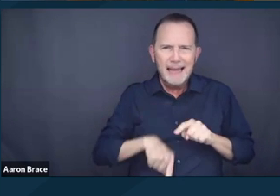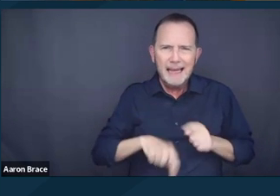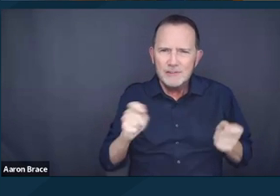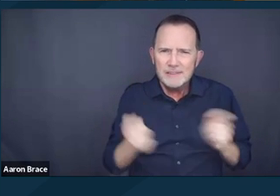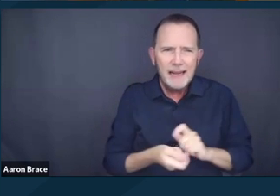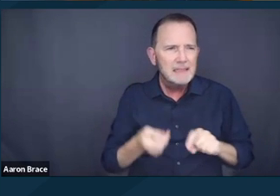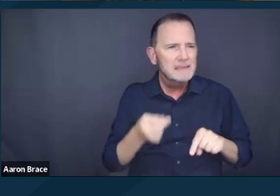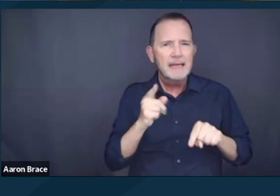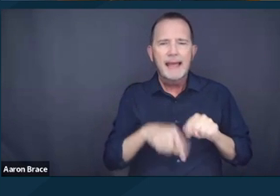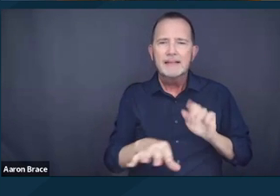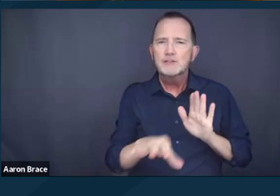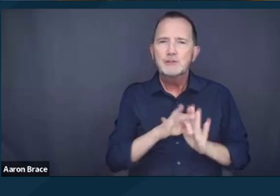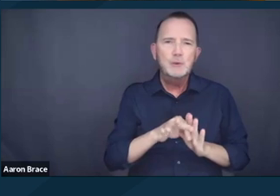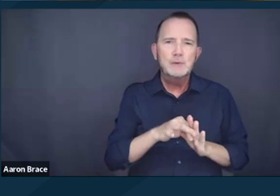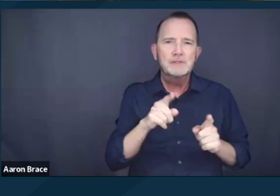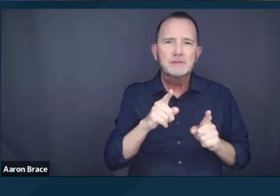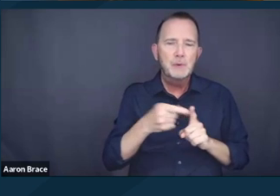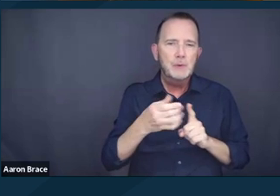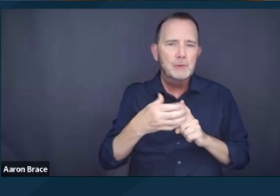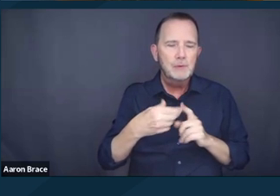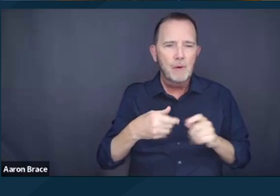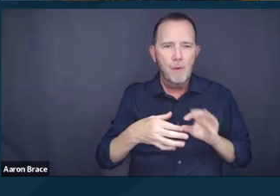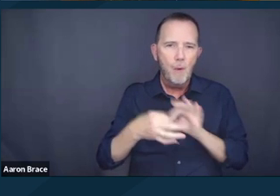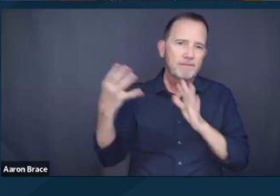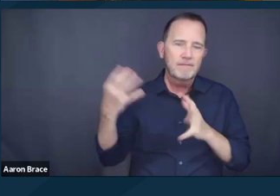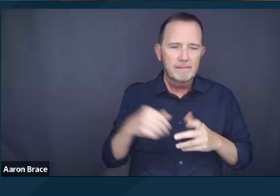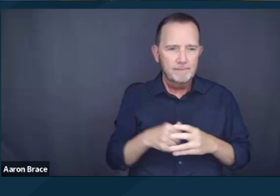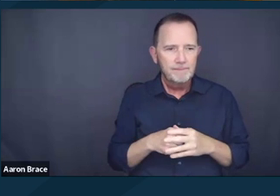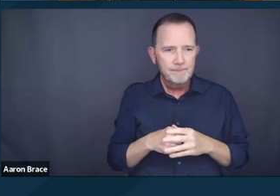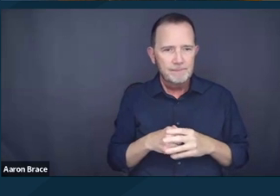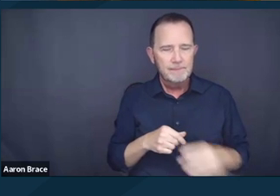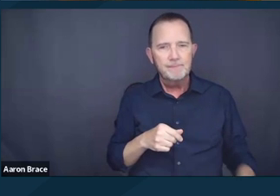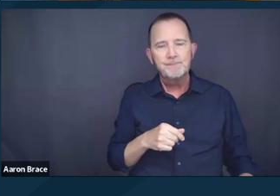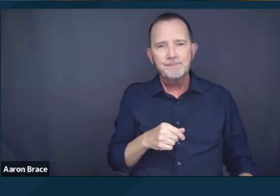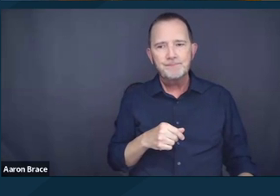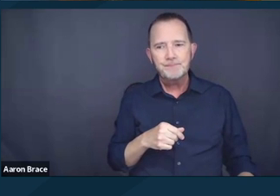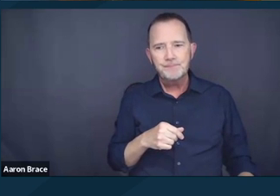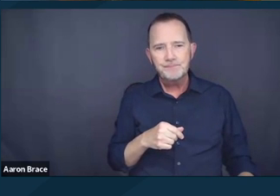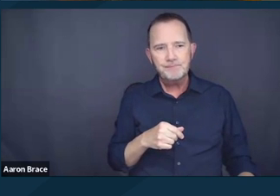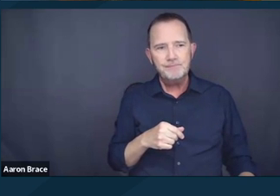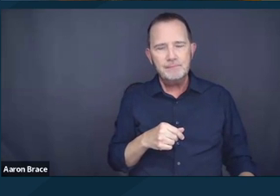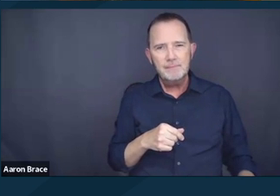But of course there is ample room for interpretation and criticism as to why any human trait or experience